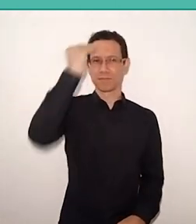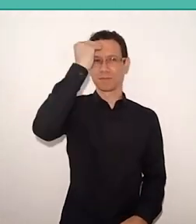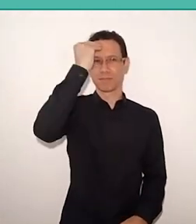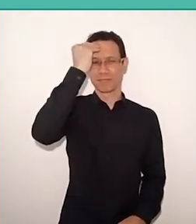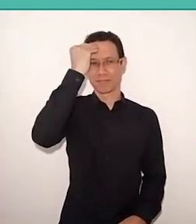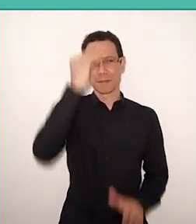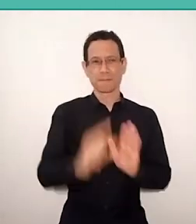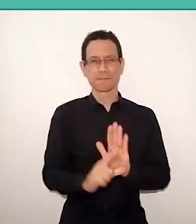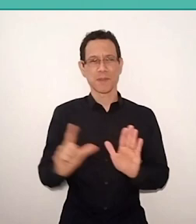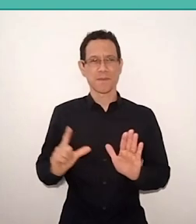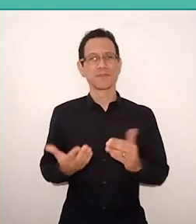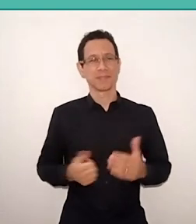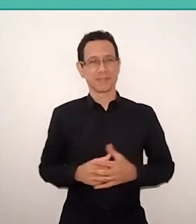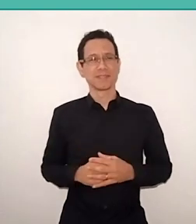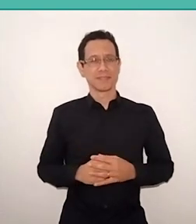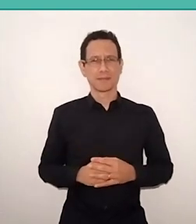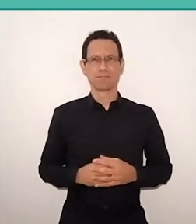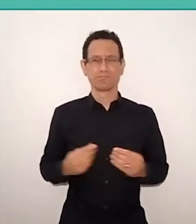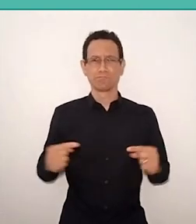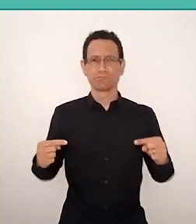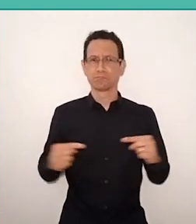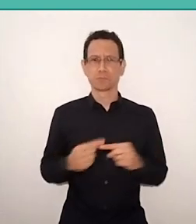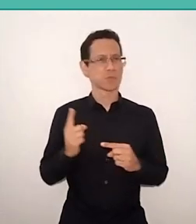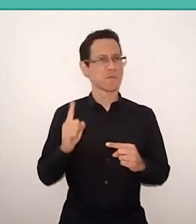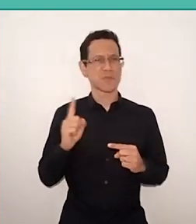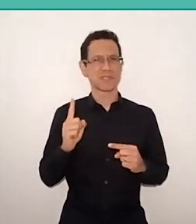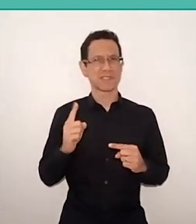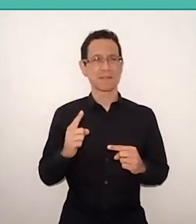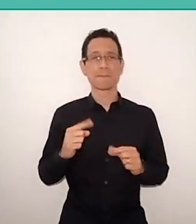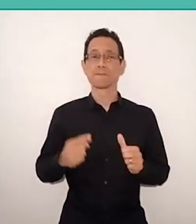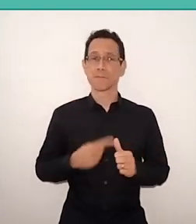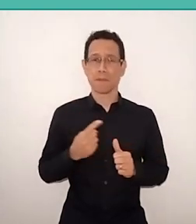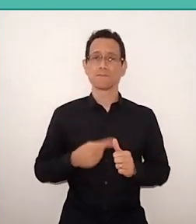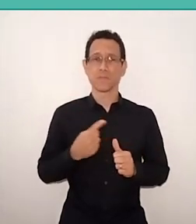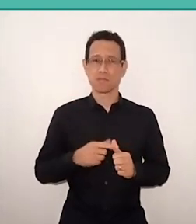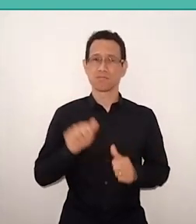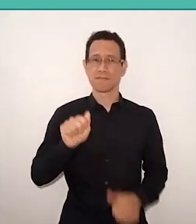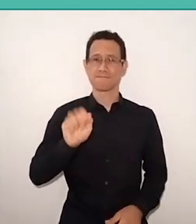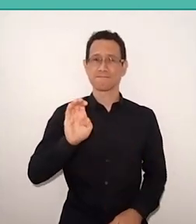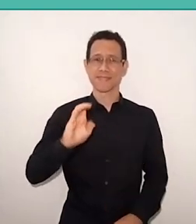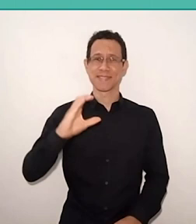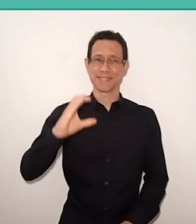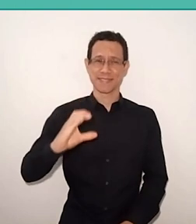So it doesn't make much sense to say that, first, we teach a child to read or an illiterate adult,